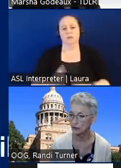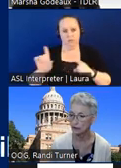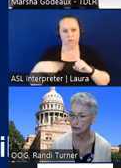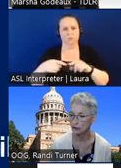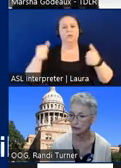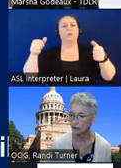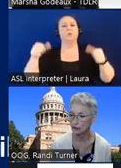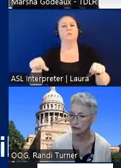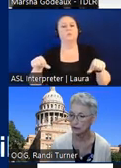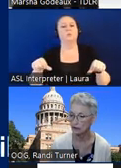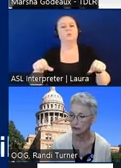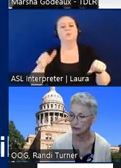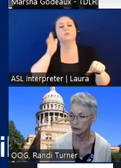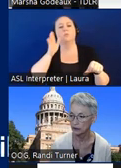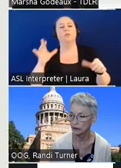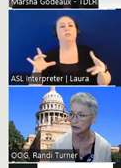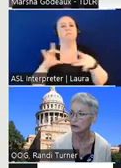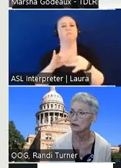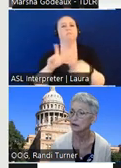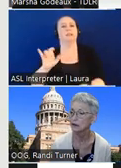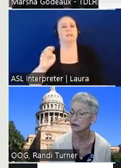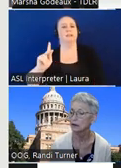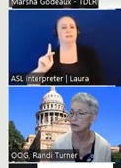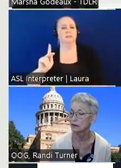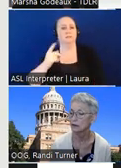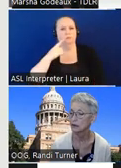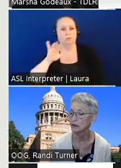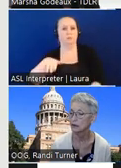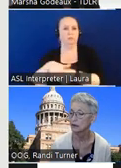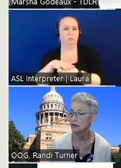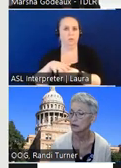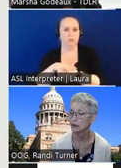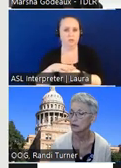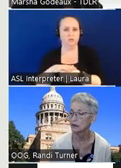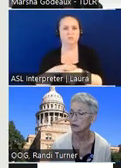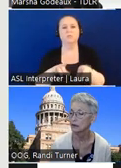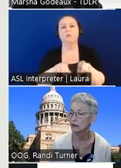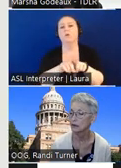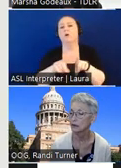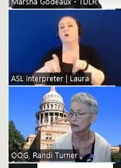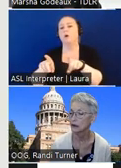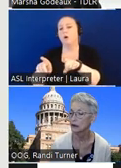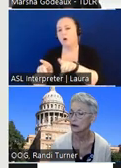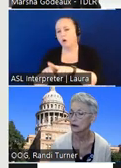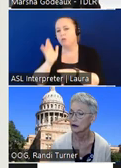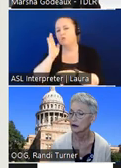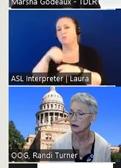a link on our website for the location um we will also put it into our list server or our